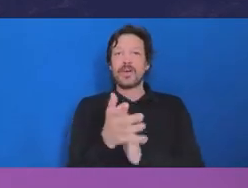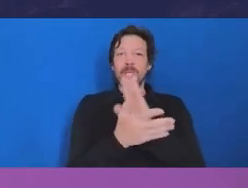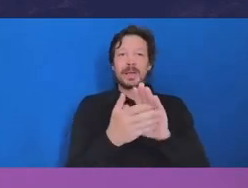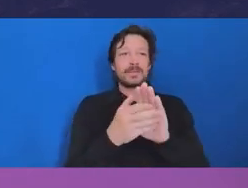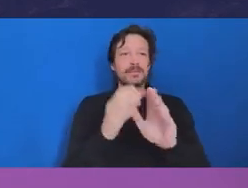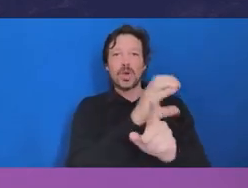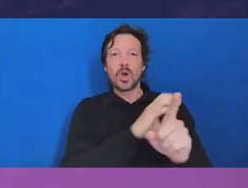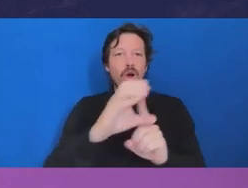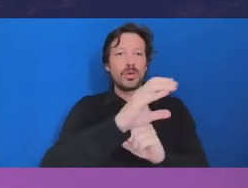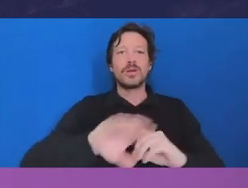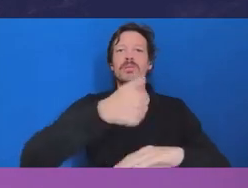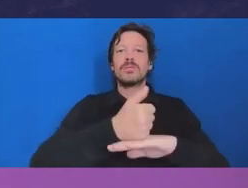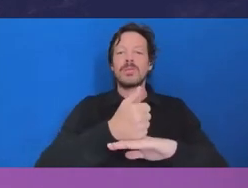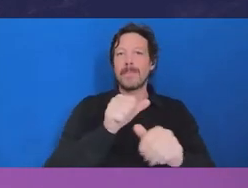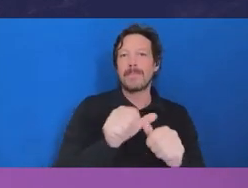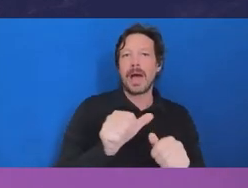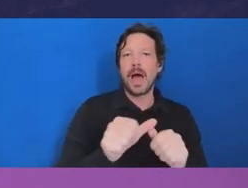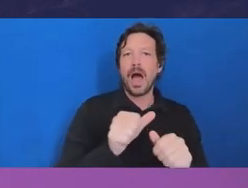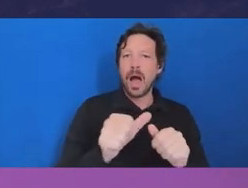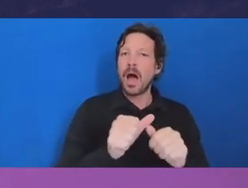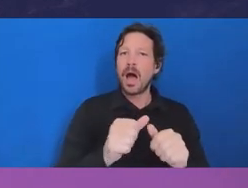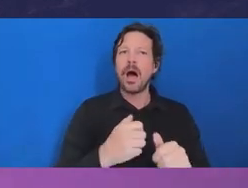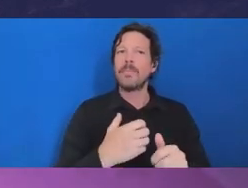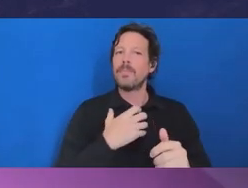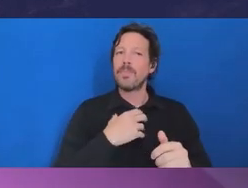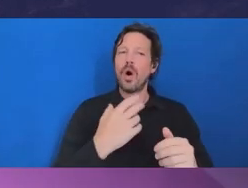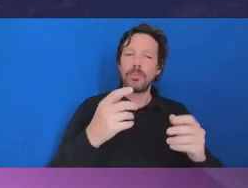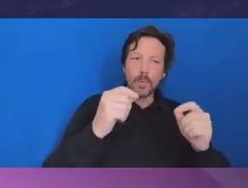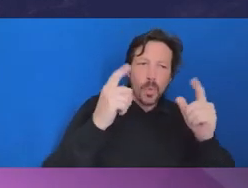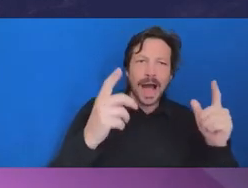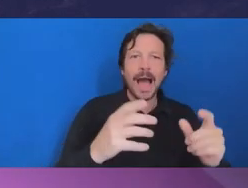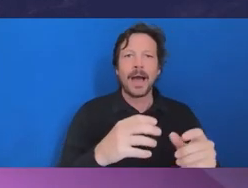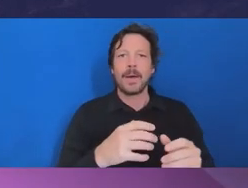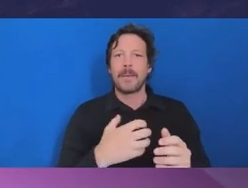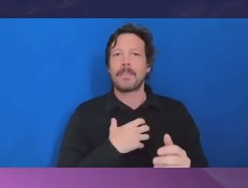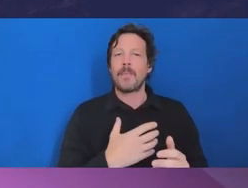that will take notice of these things. Roberta: Thanks Deborah, that’s good advice